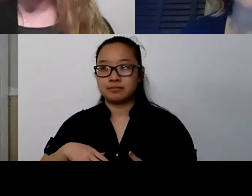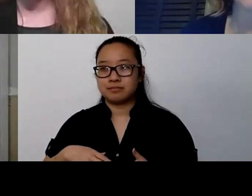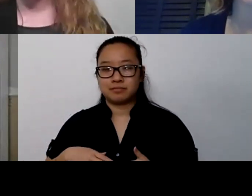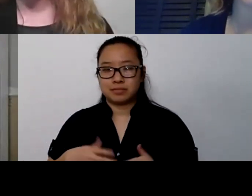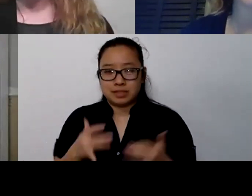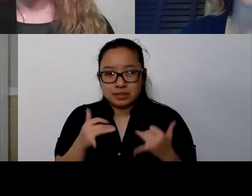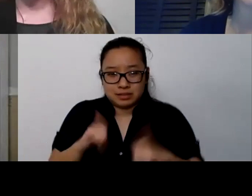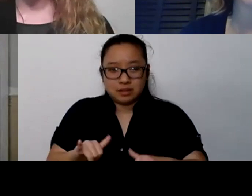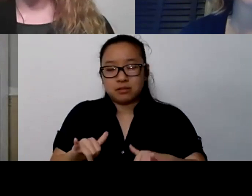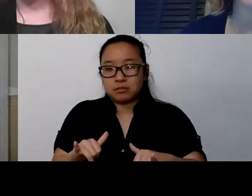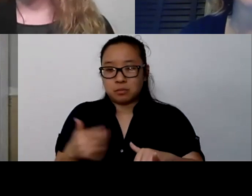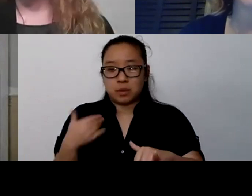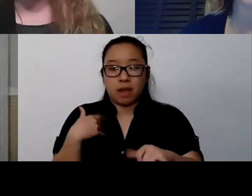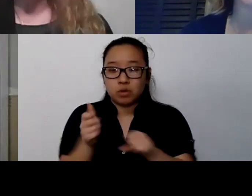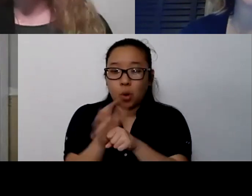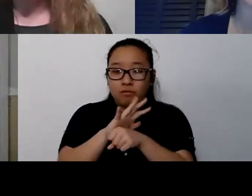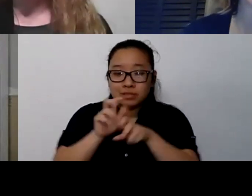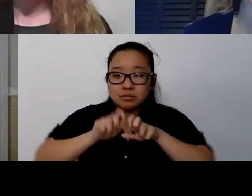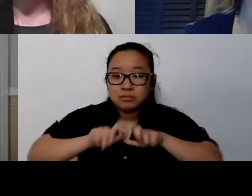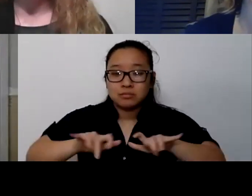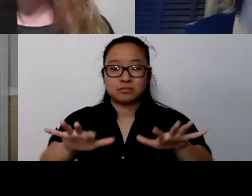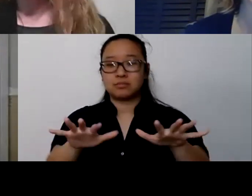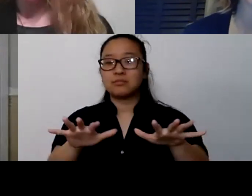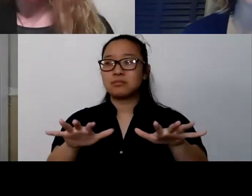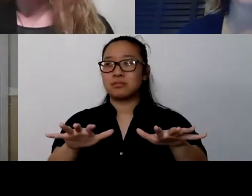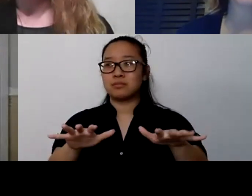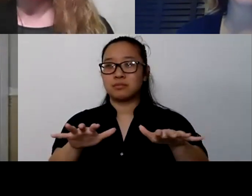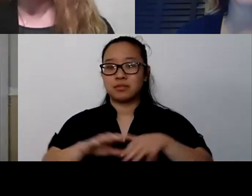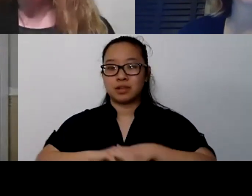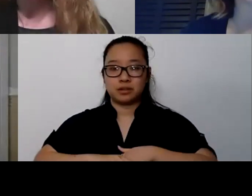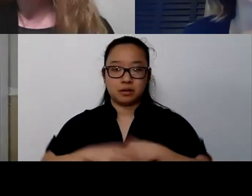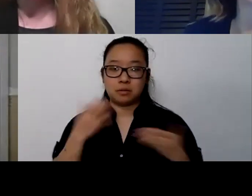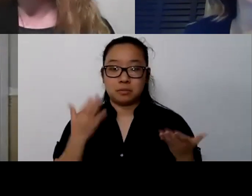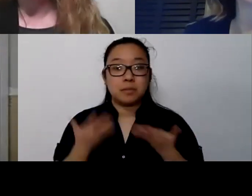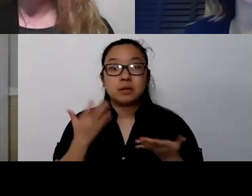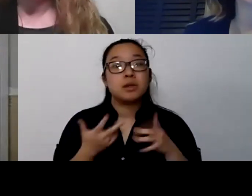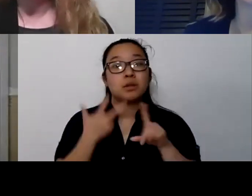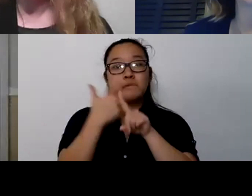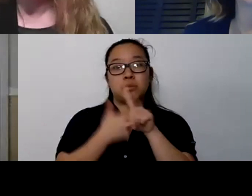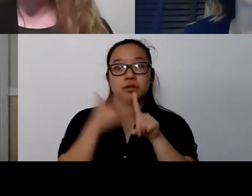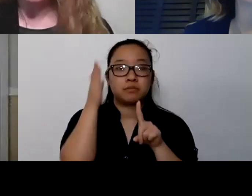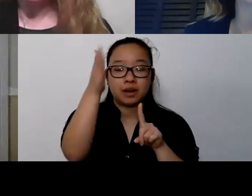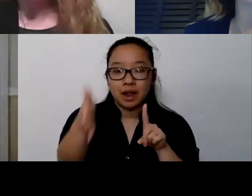So even three months from now, I mean, let's be honest, COVID is not going away.